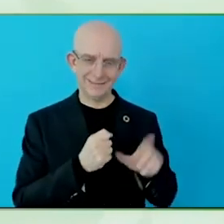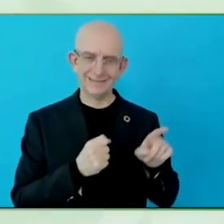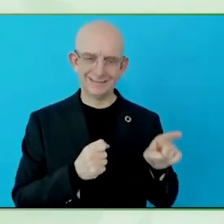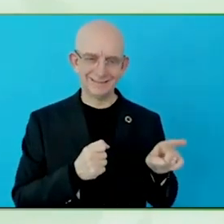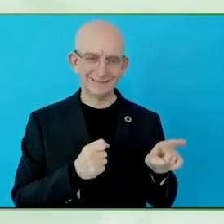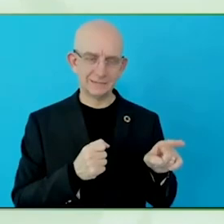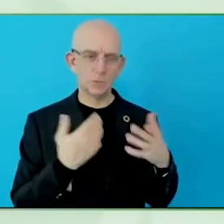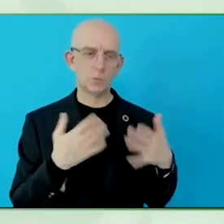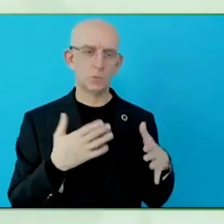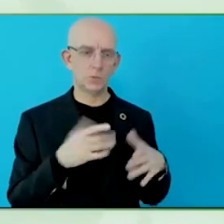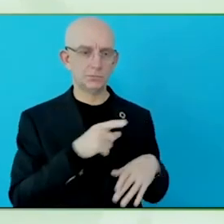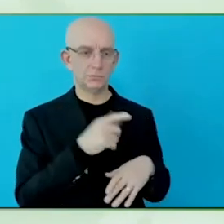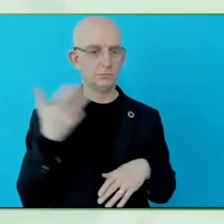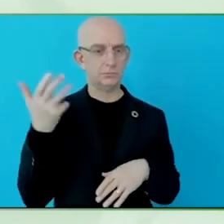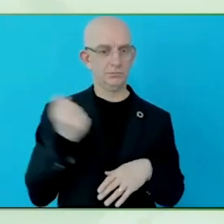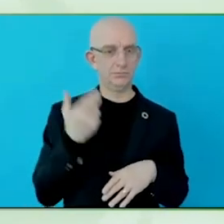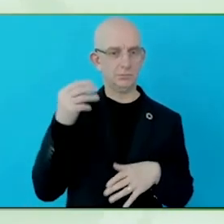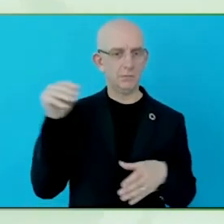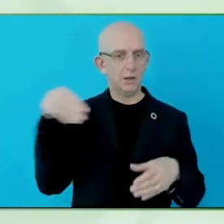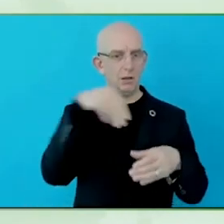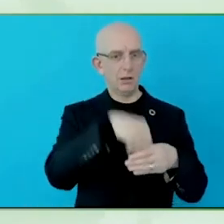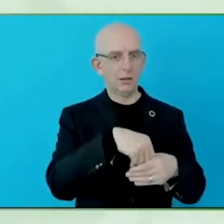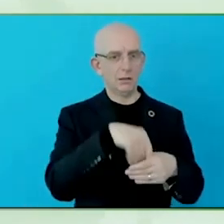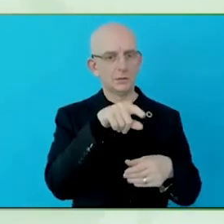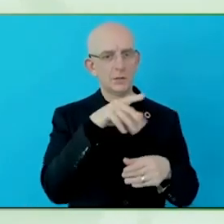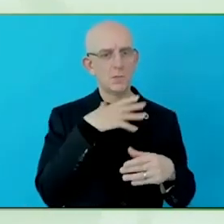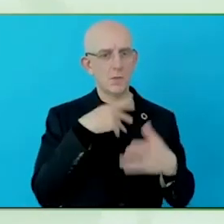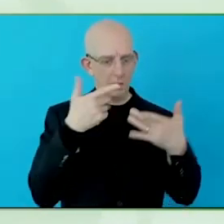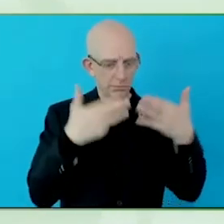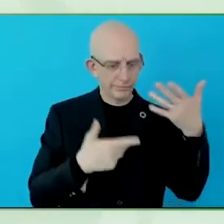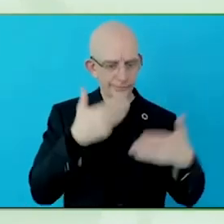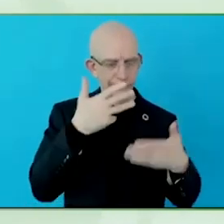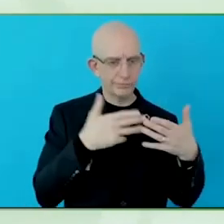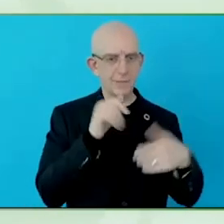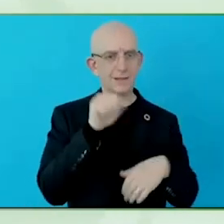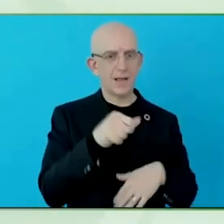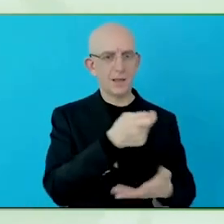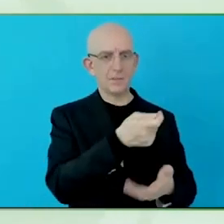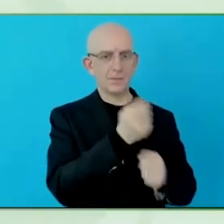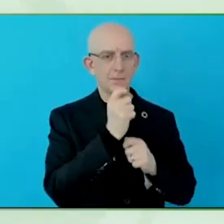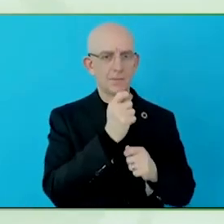debate that if you are in welfare, as equal as if you would be